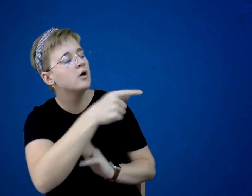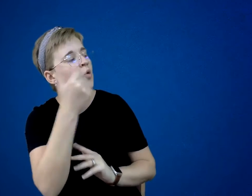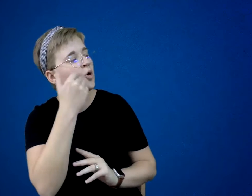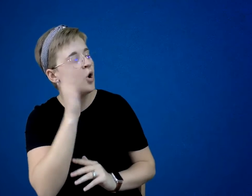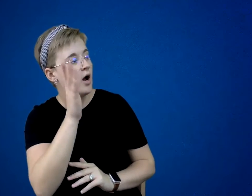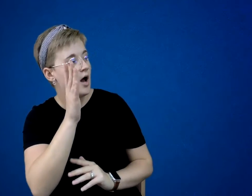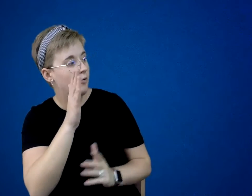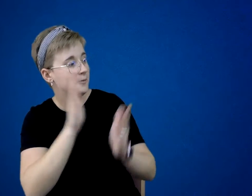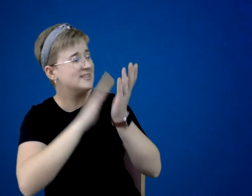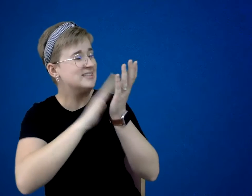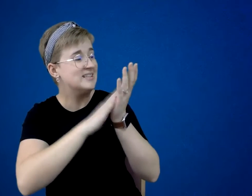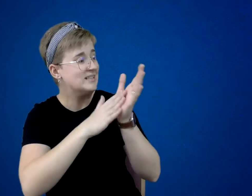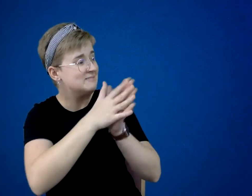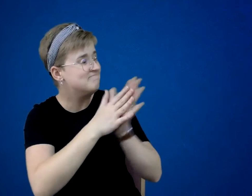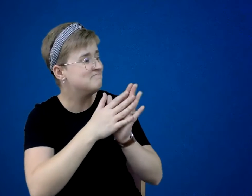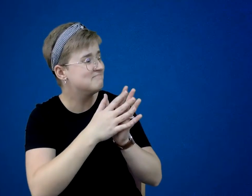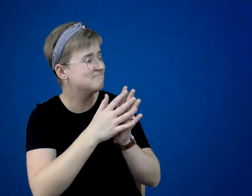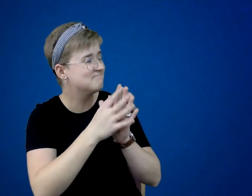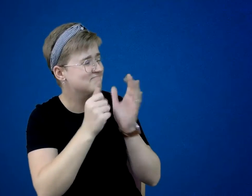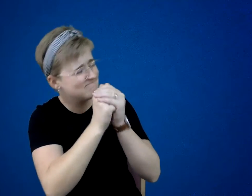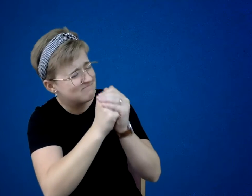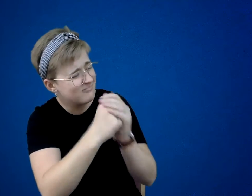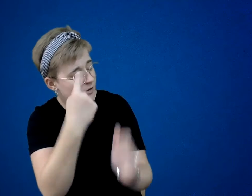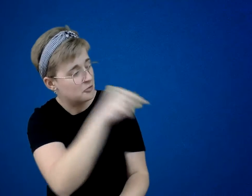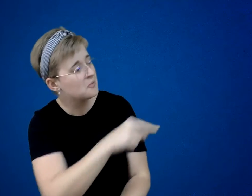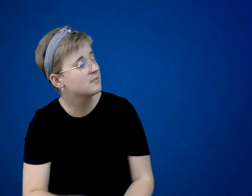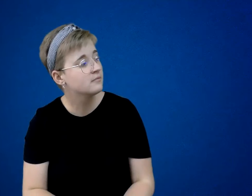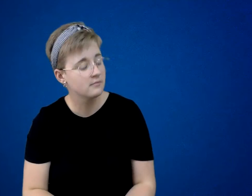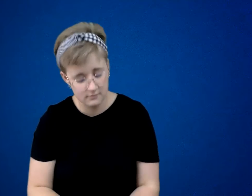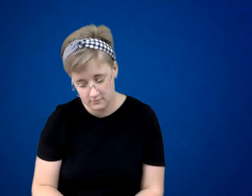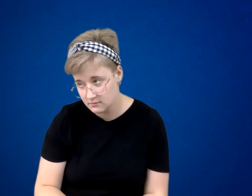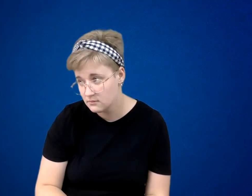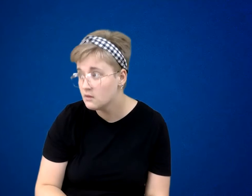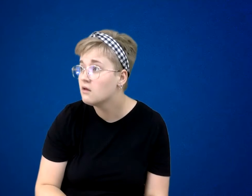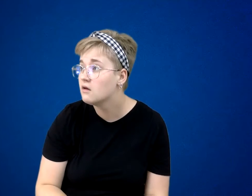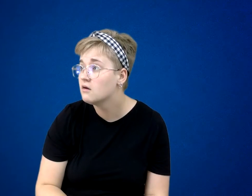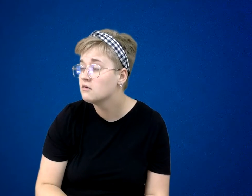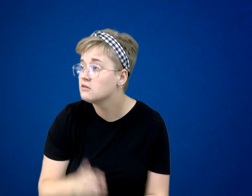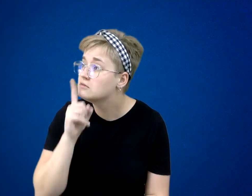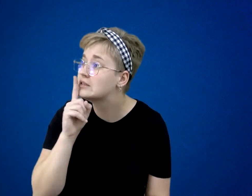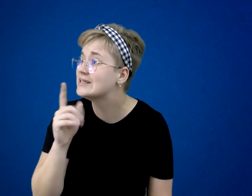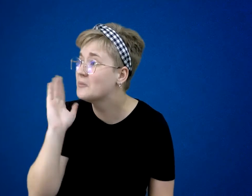for you.” Little Willy looked up. “You will?”